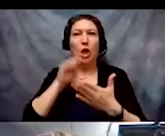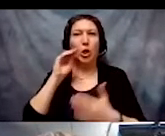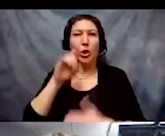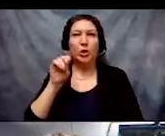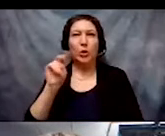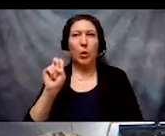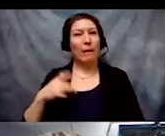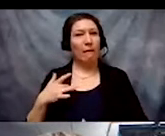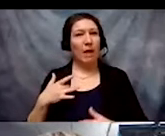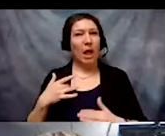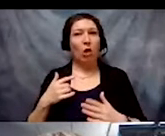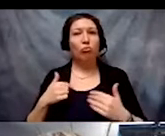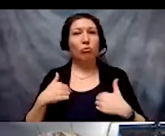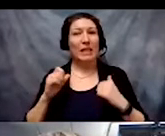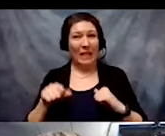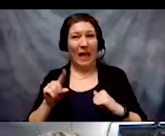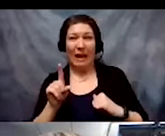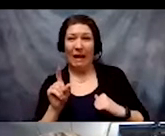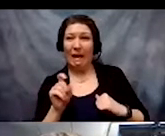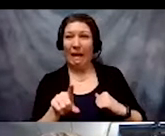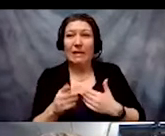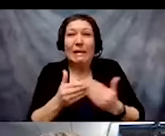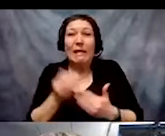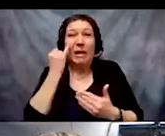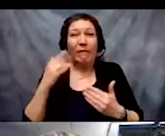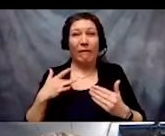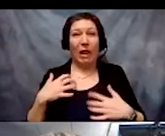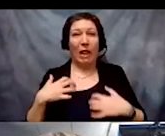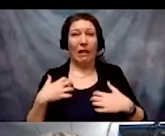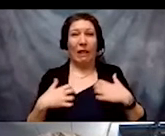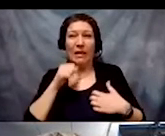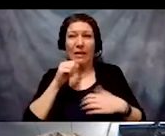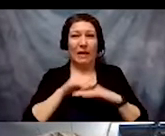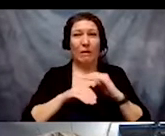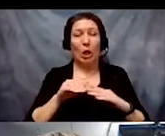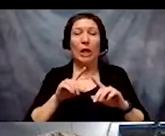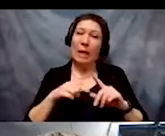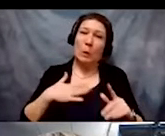when we feel uncomfortable and we're okay with being vulnerable and